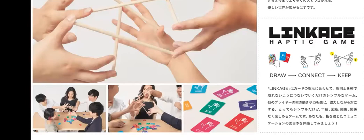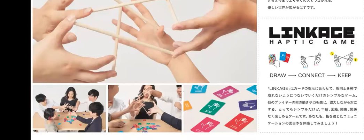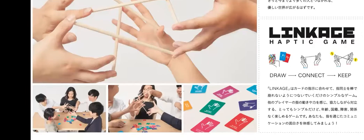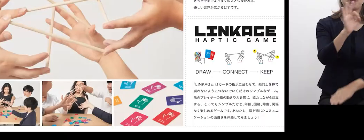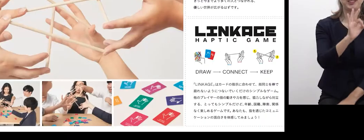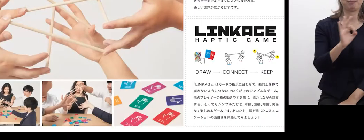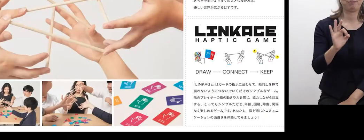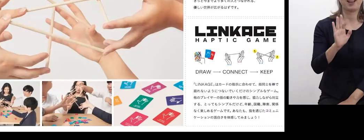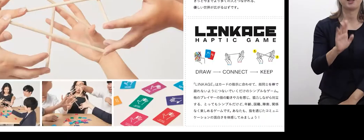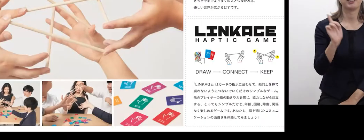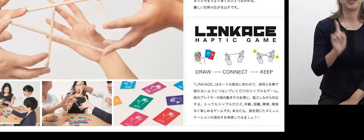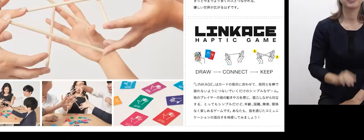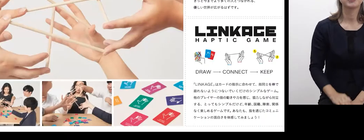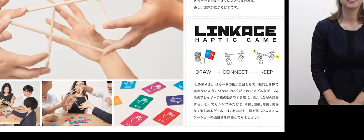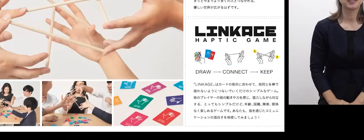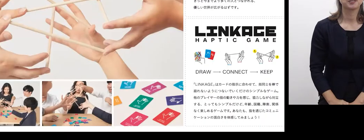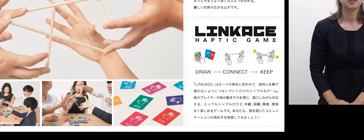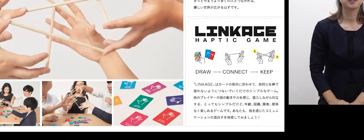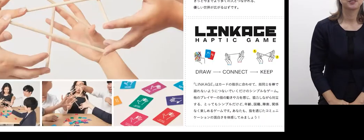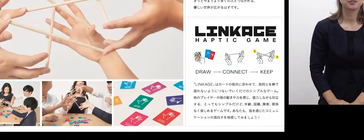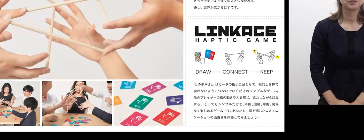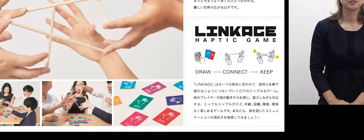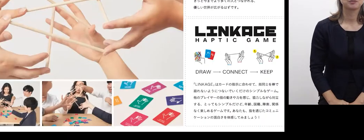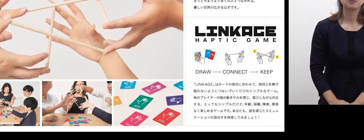When it comes to pressure,